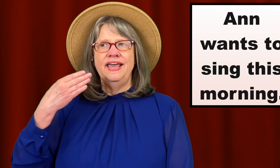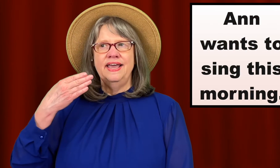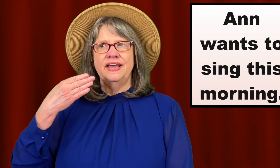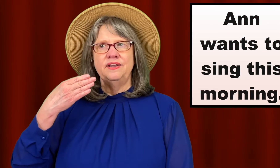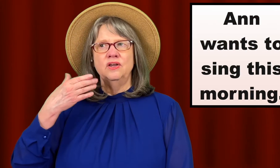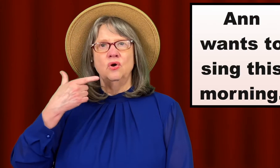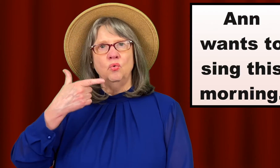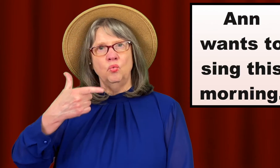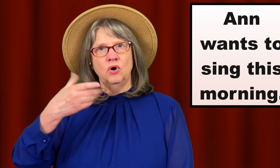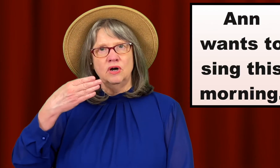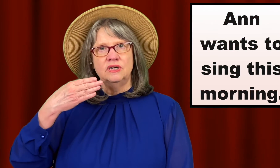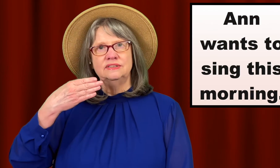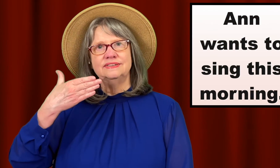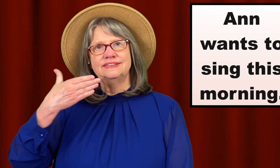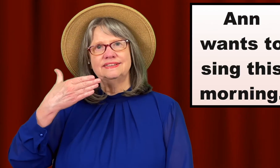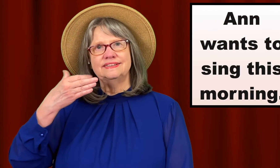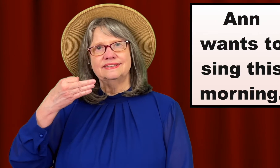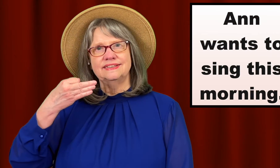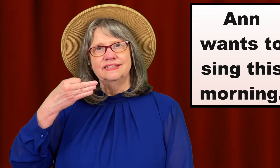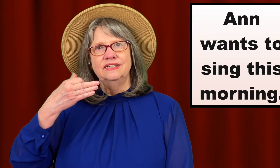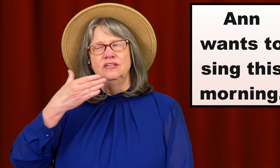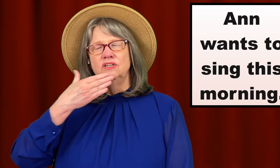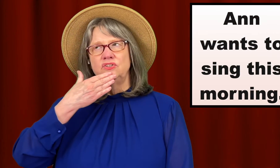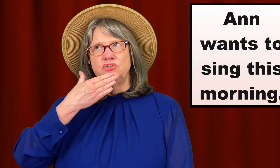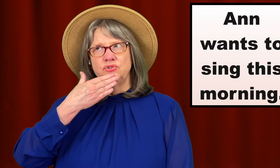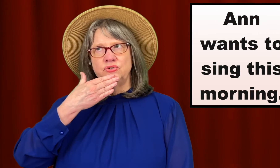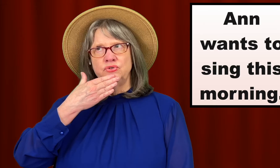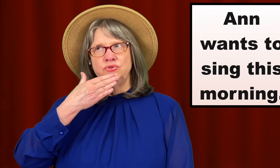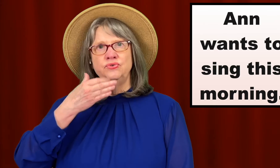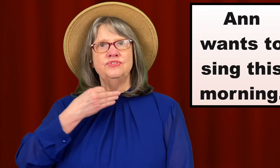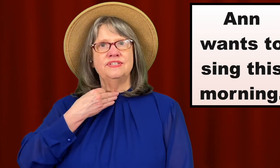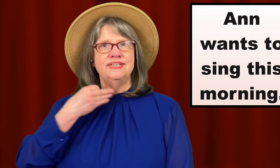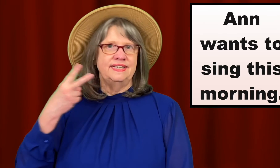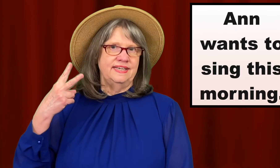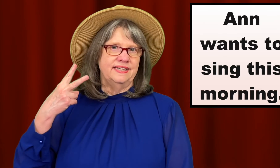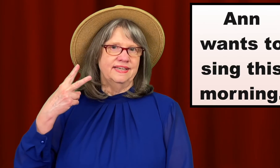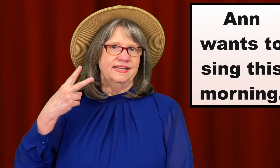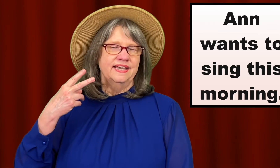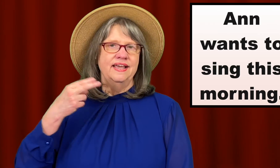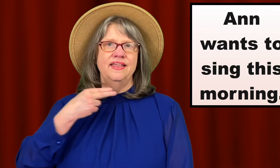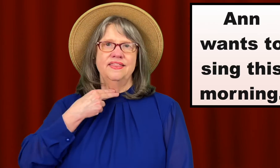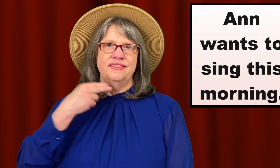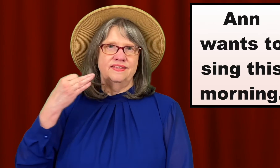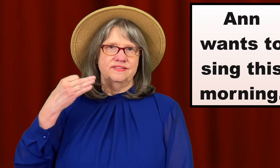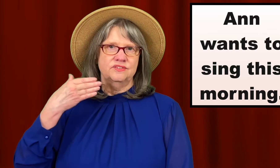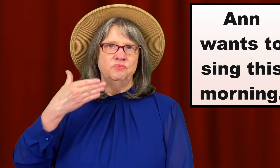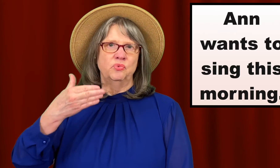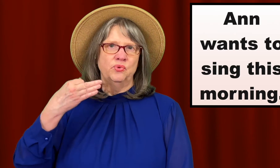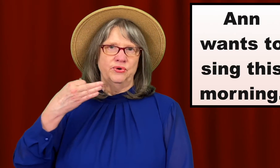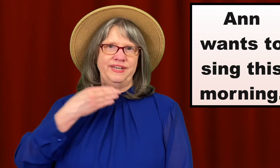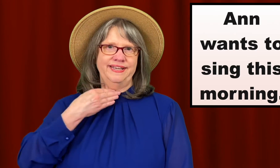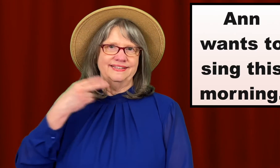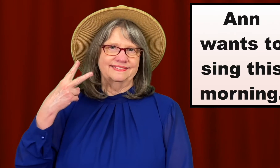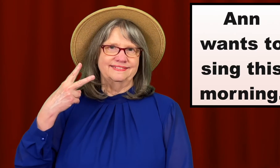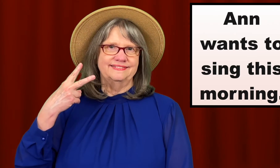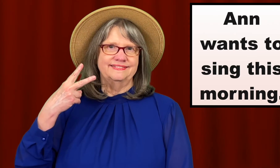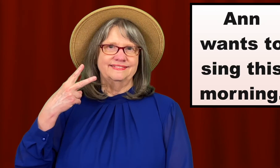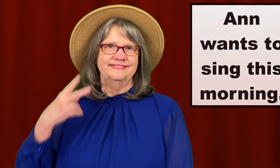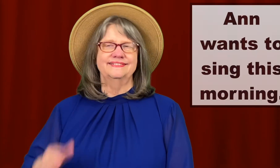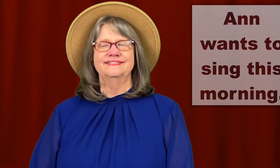Ann wants to sing this morning.